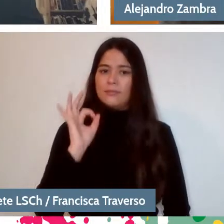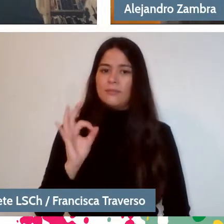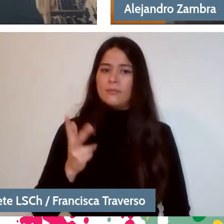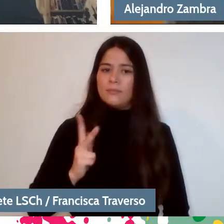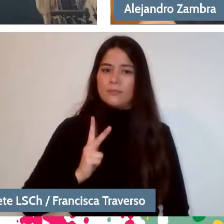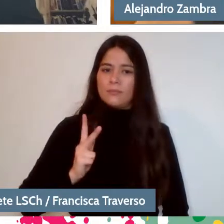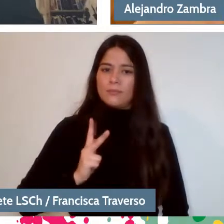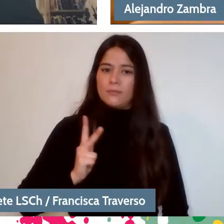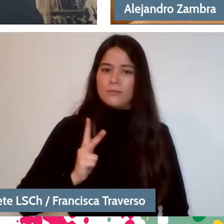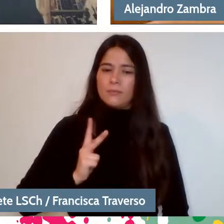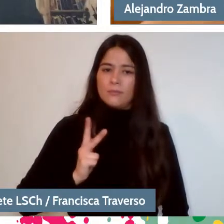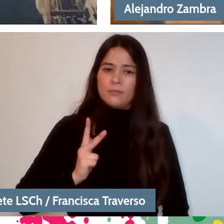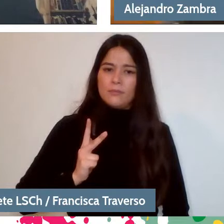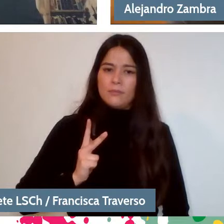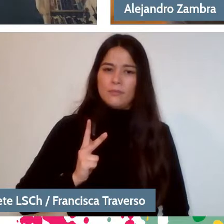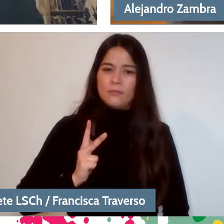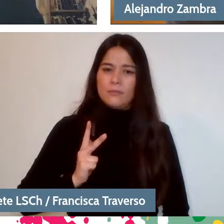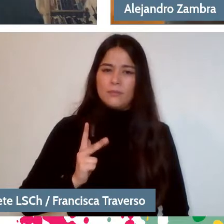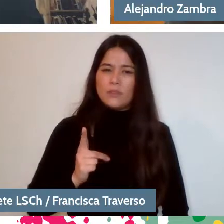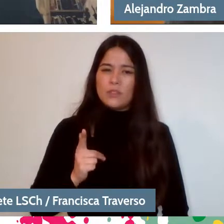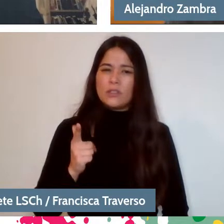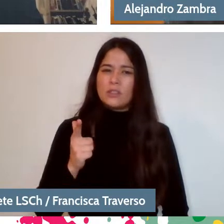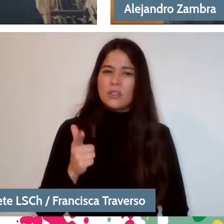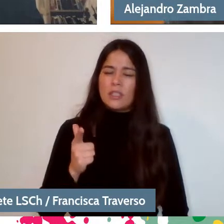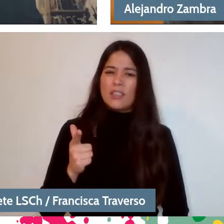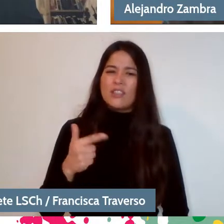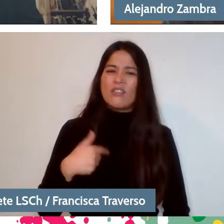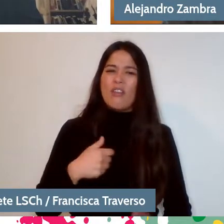So, I think I did suppress the humor.